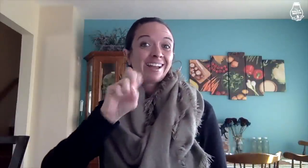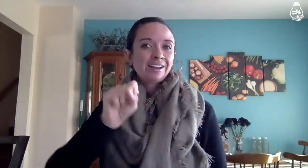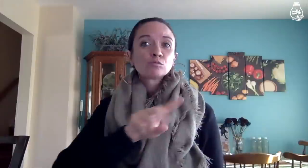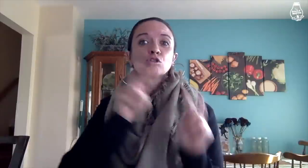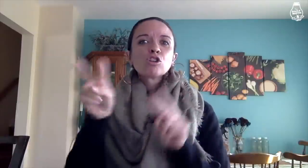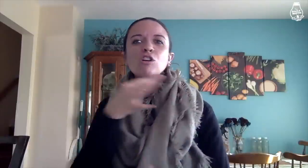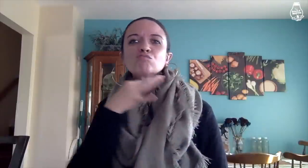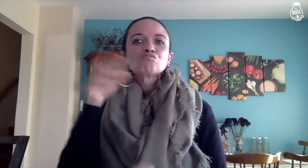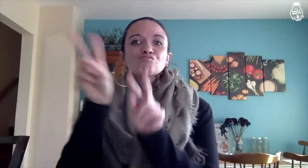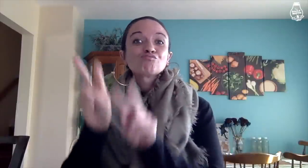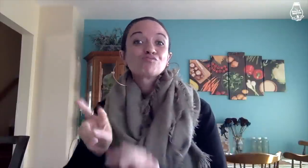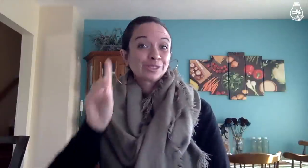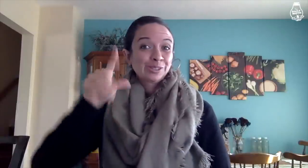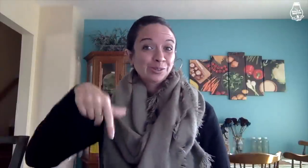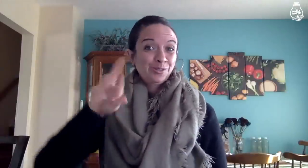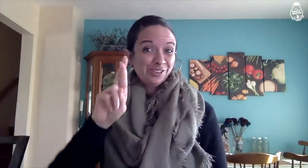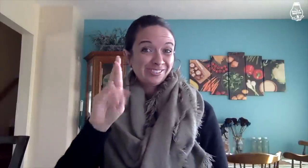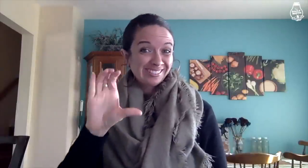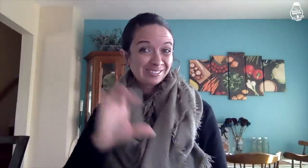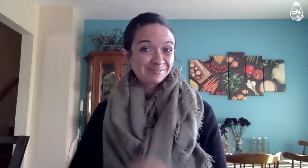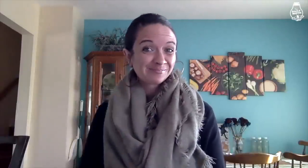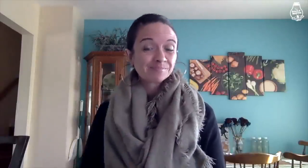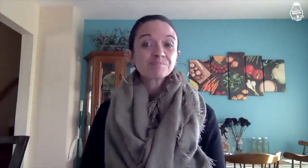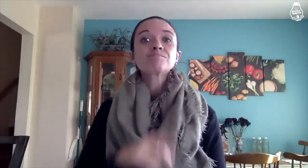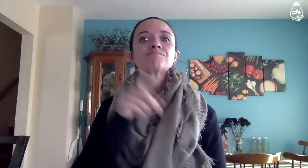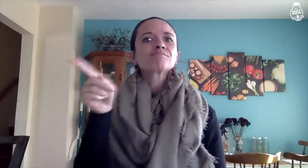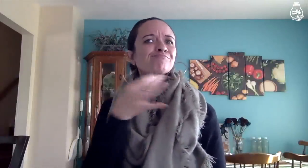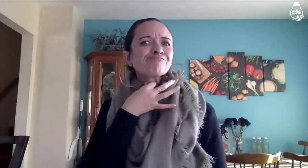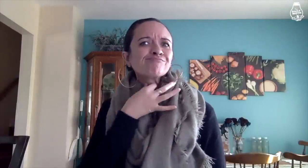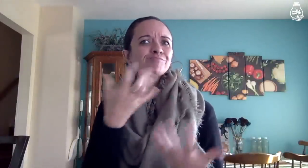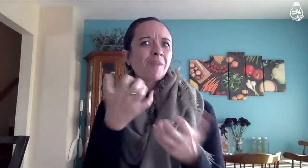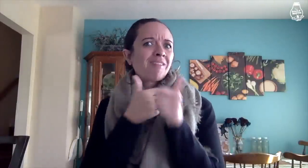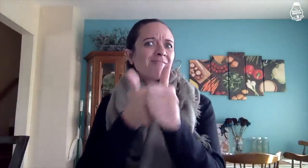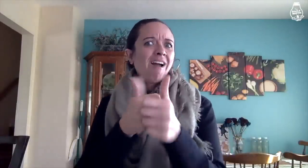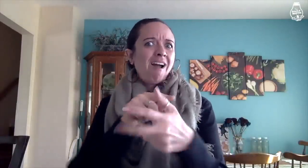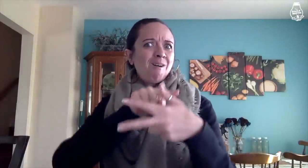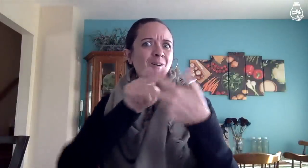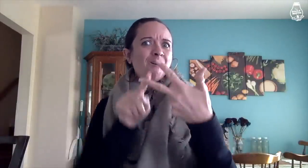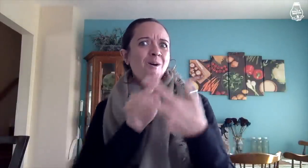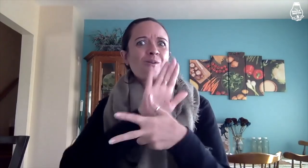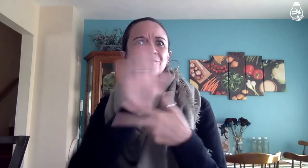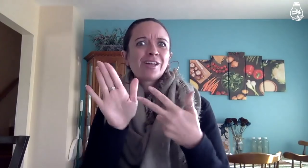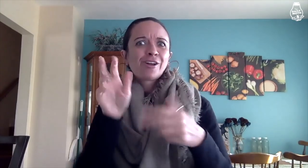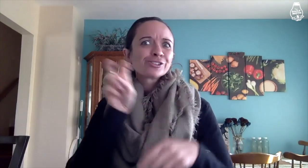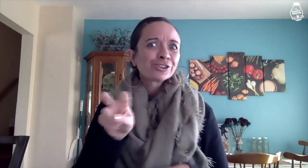Check DQRC’s page out! If you want to follow Zee, Blake and Asteria’s journeys,